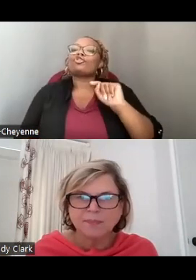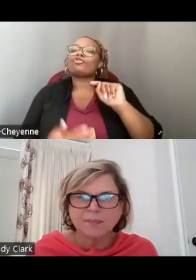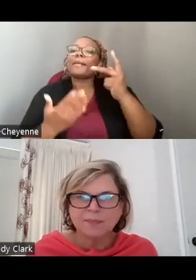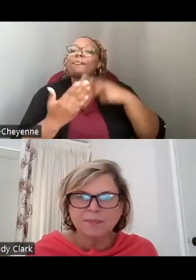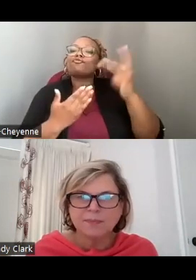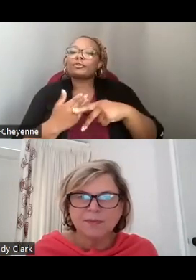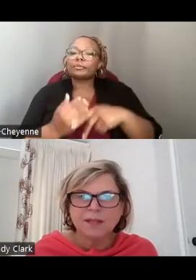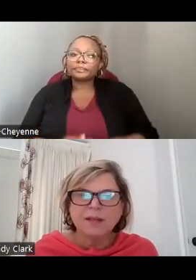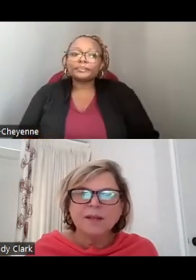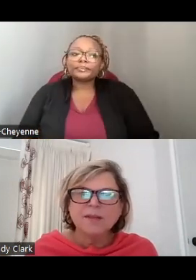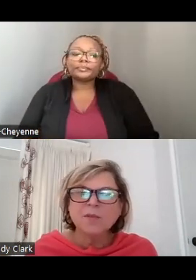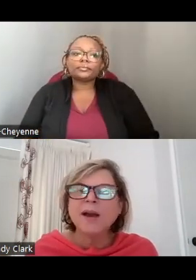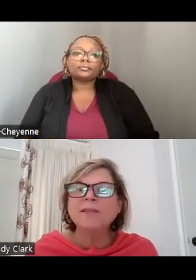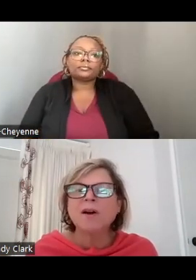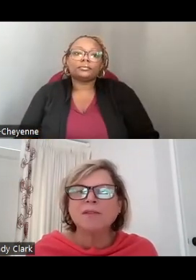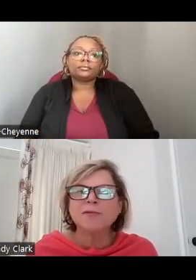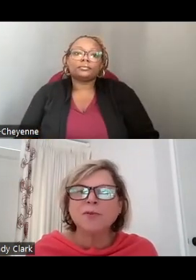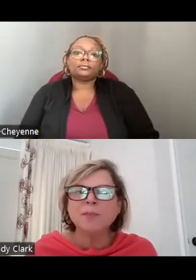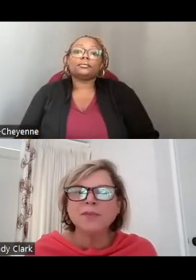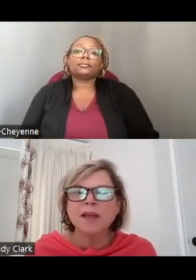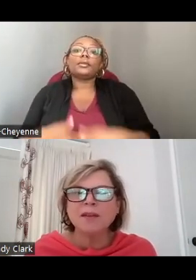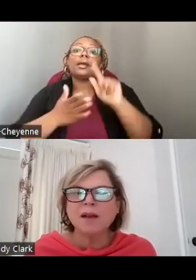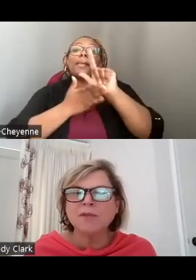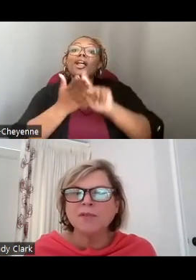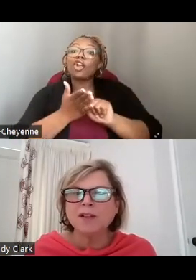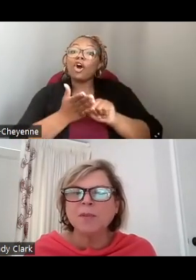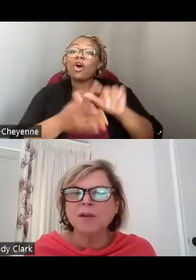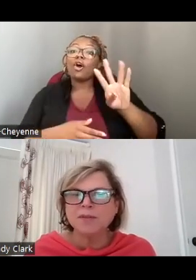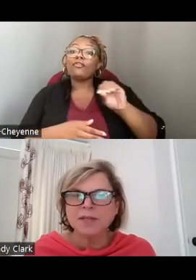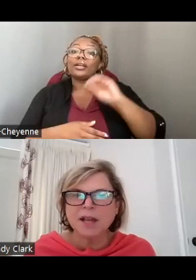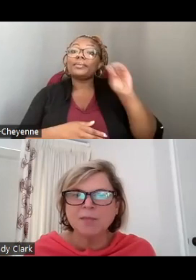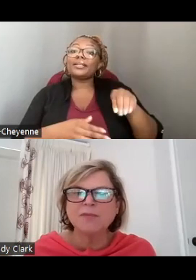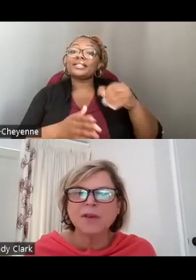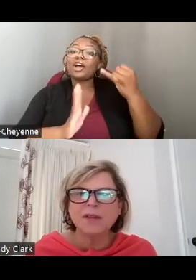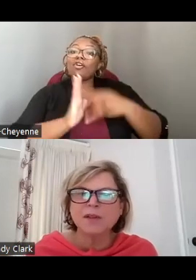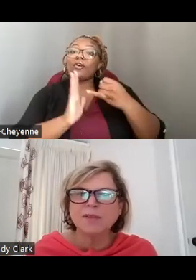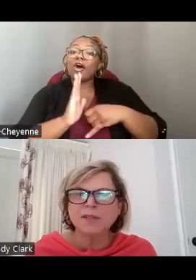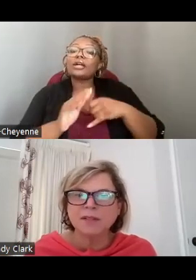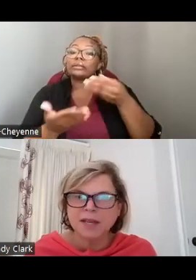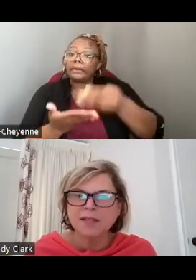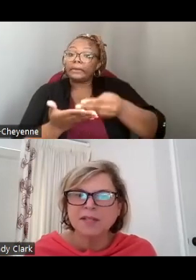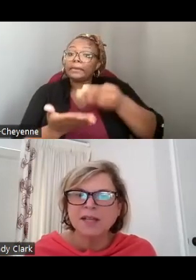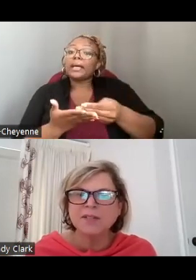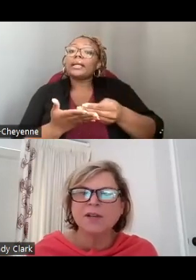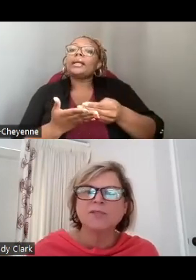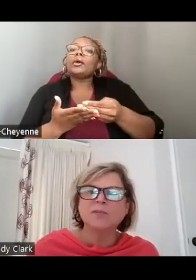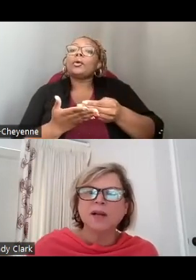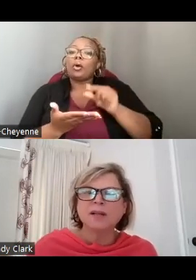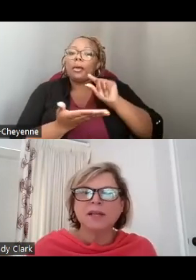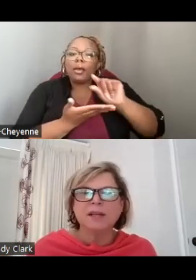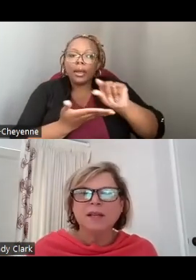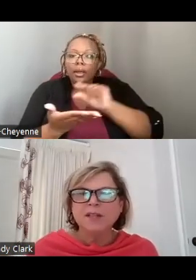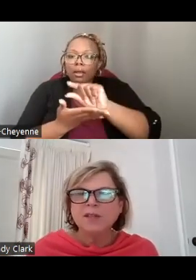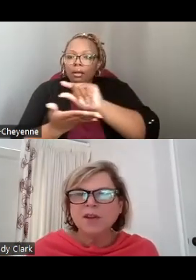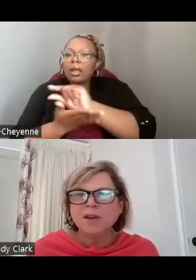SO, BY LAW, 40 PERCENT OF AVAILABLE ARTS ENDOWMENT FUNDS ARE DESIGNATED TO GO DIRECTLY TO THE